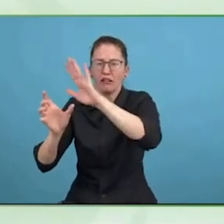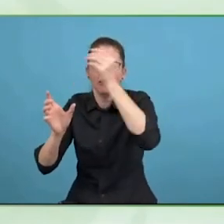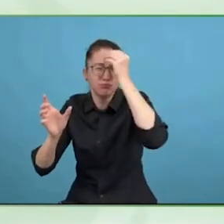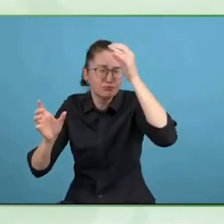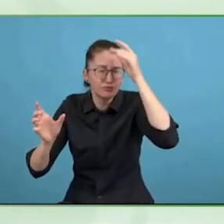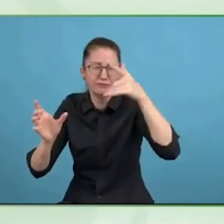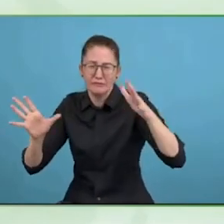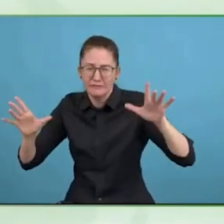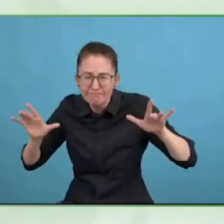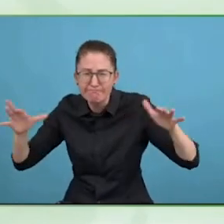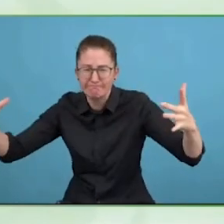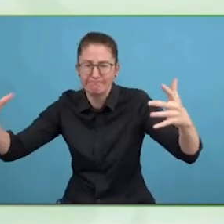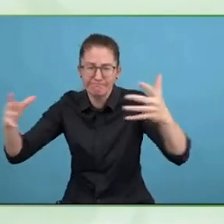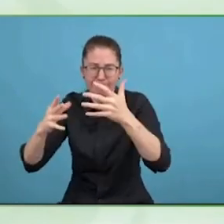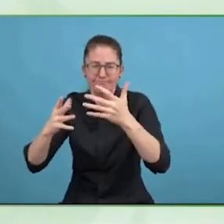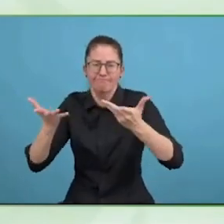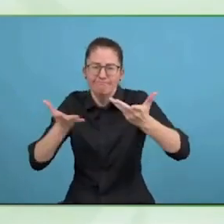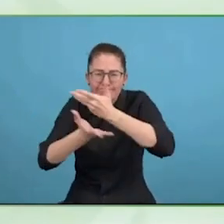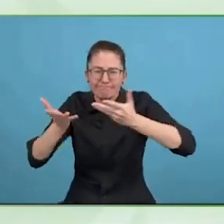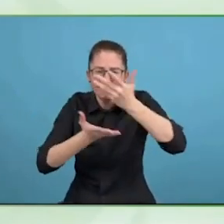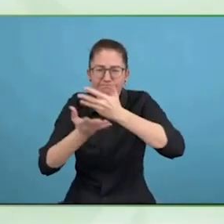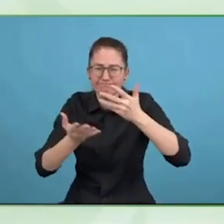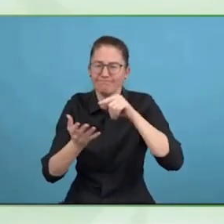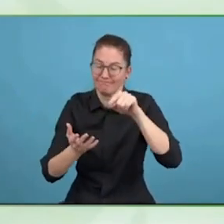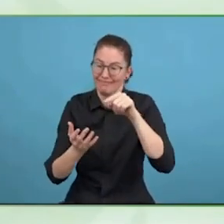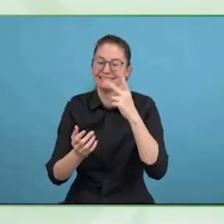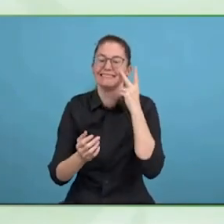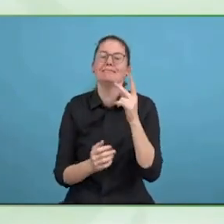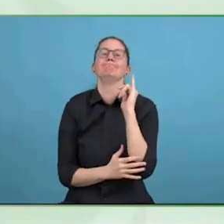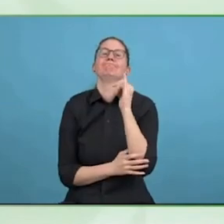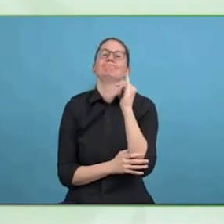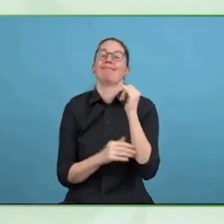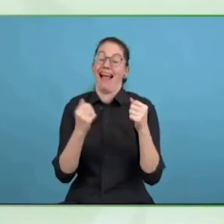connected properly, and the findings are terrific.